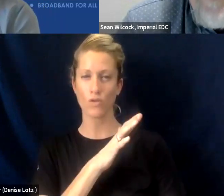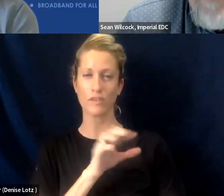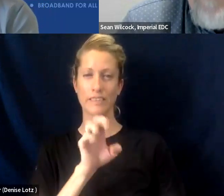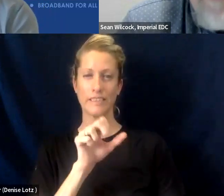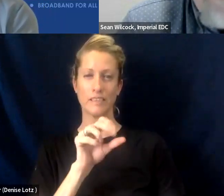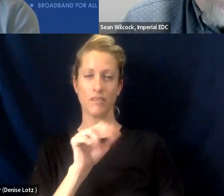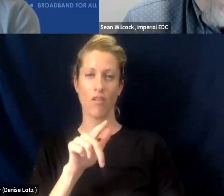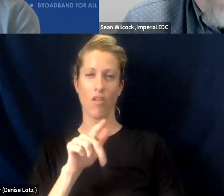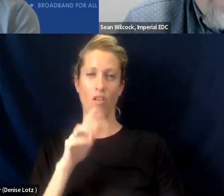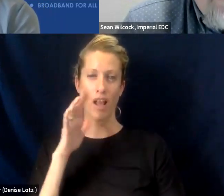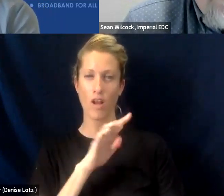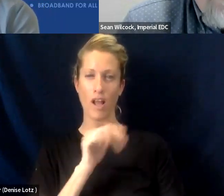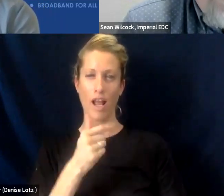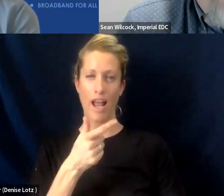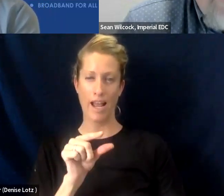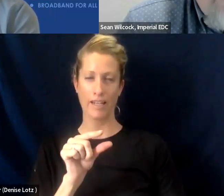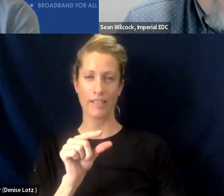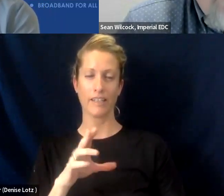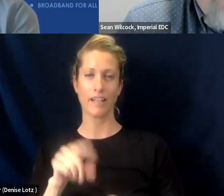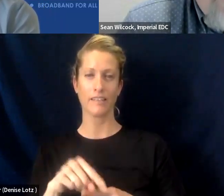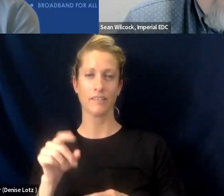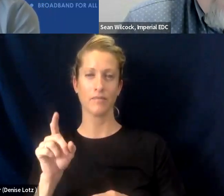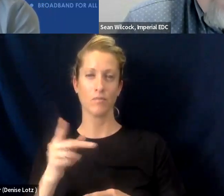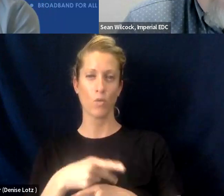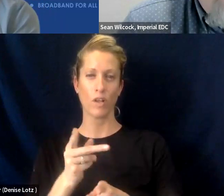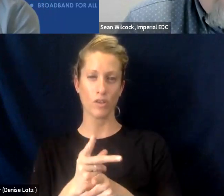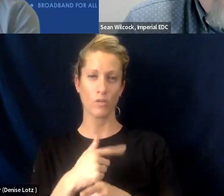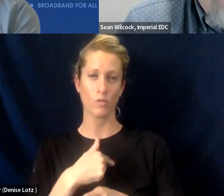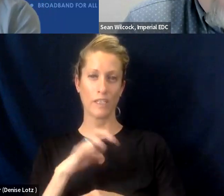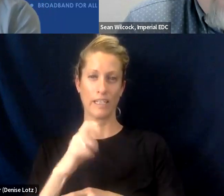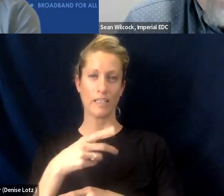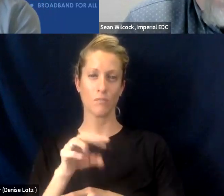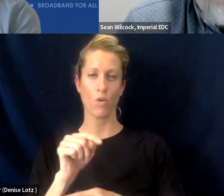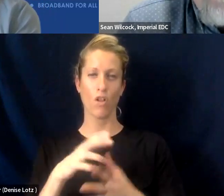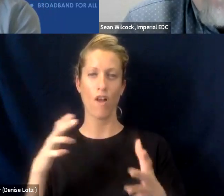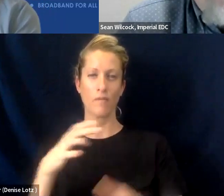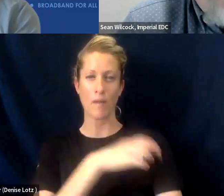energy, production, we export a lot of power to other counties and other states, because